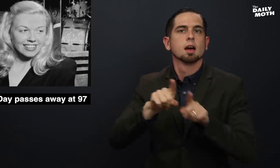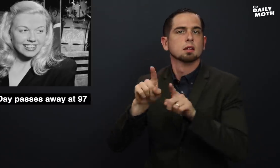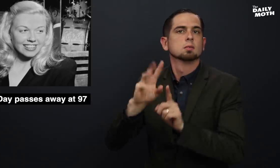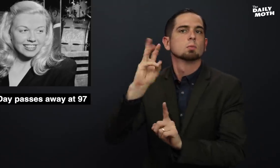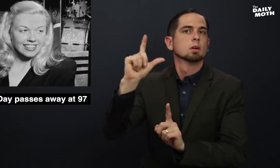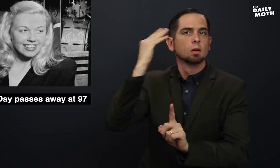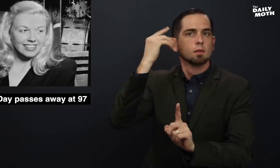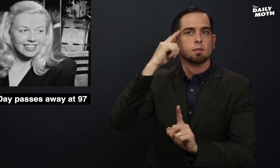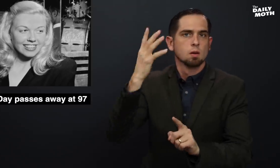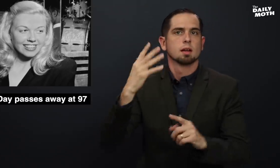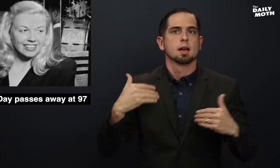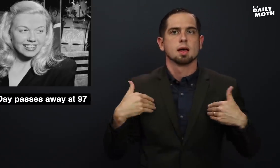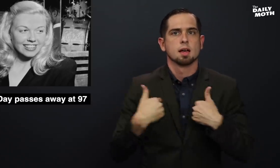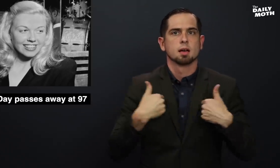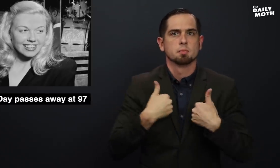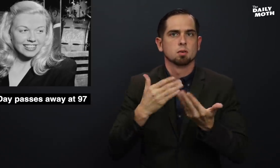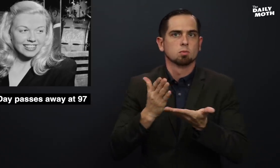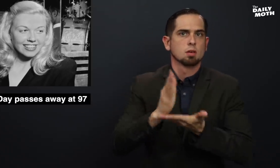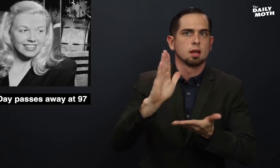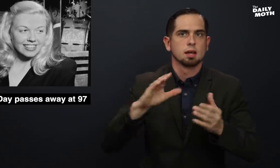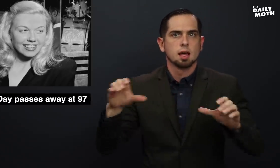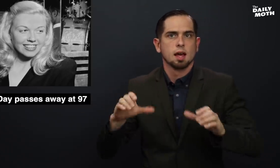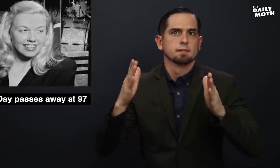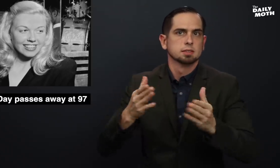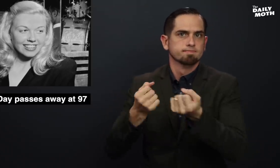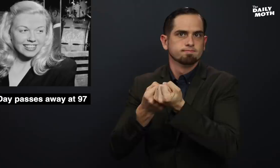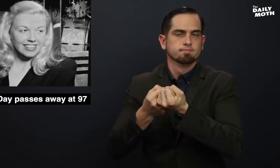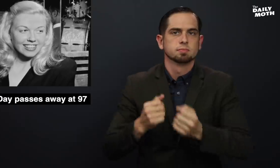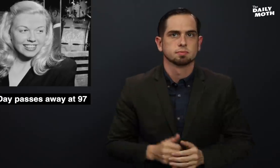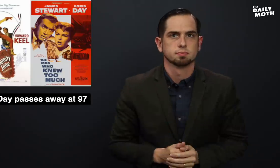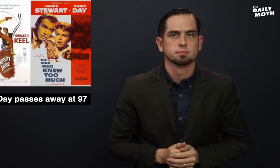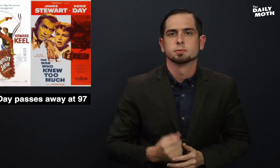She is also known for being an animal rights activist.